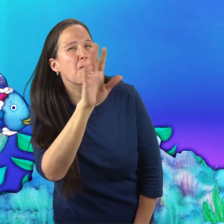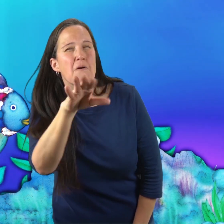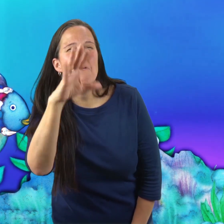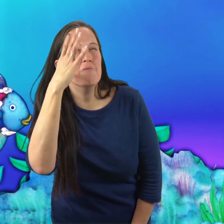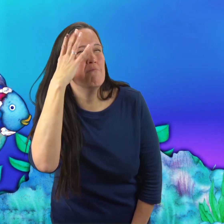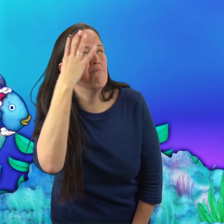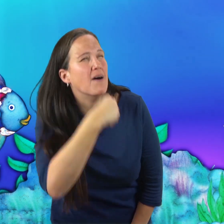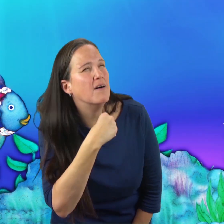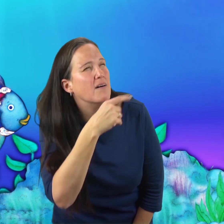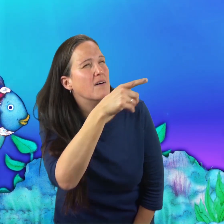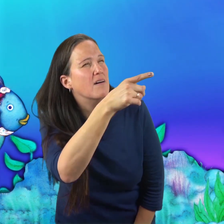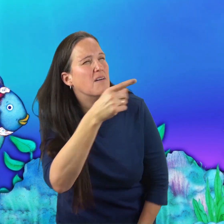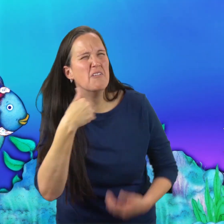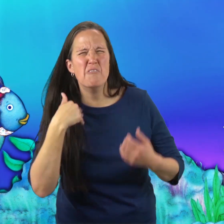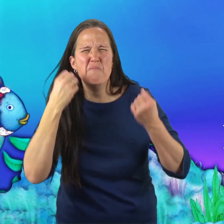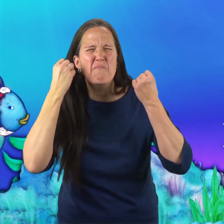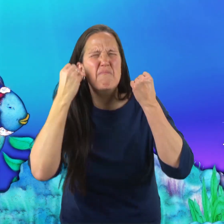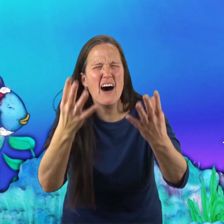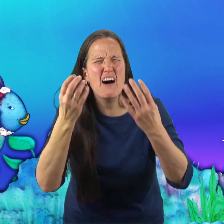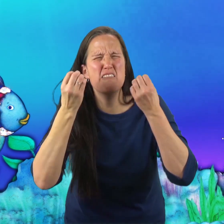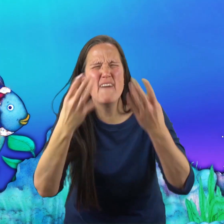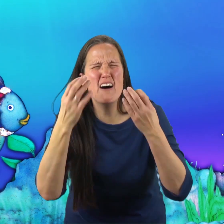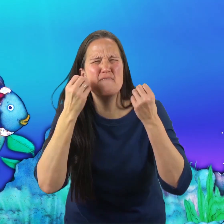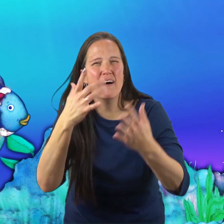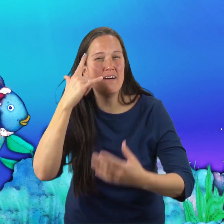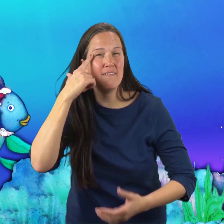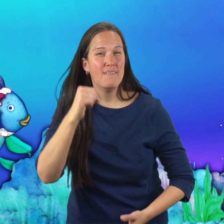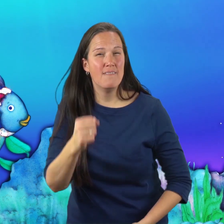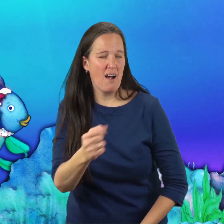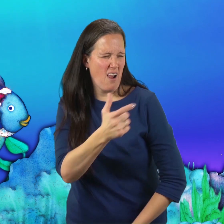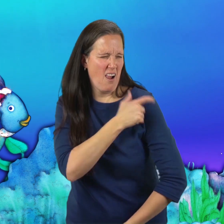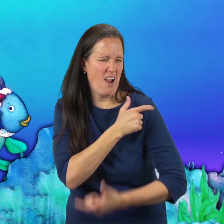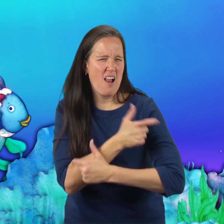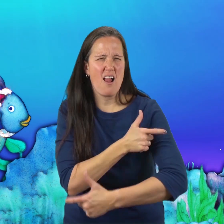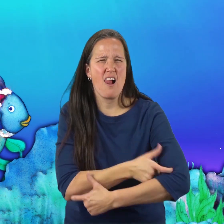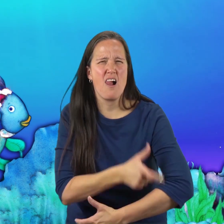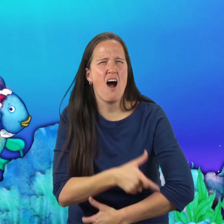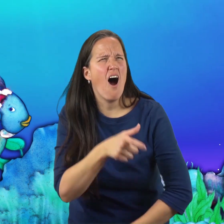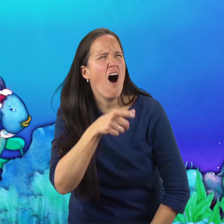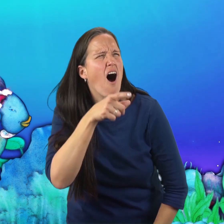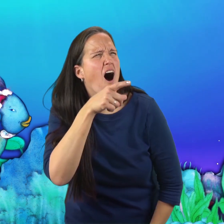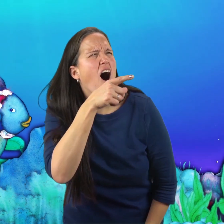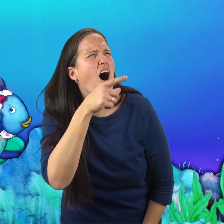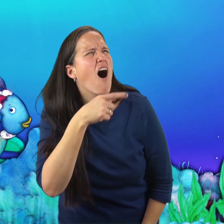“Rainbow Fish,” he called, “Wait for me! Please give me one of your shiny scales.”